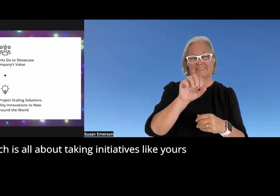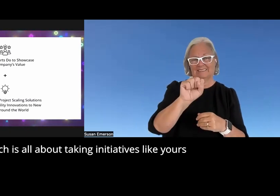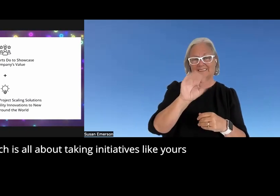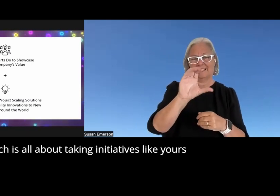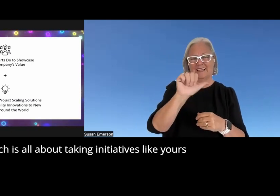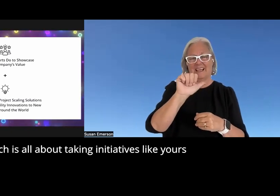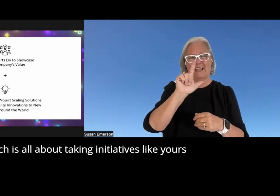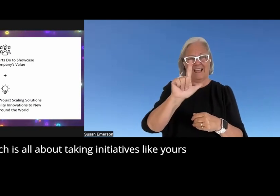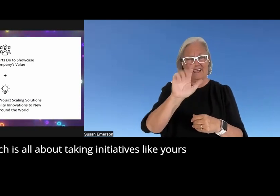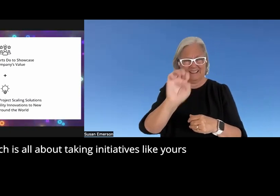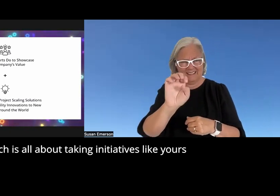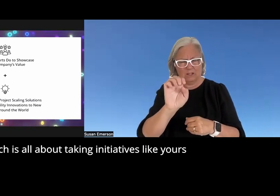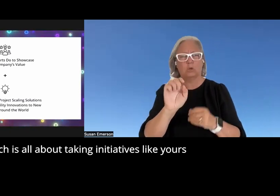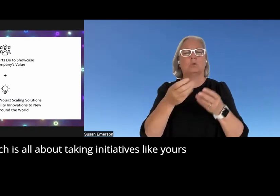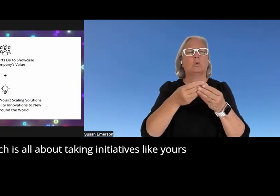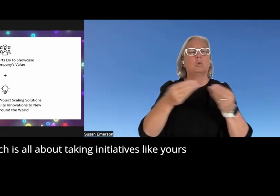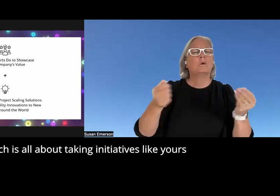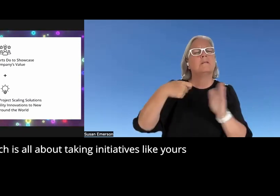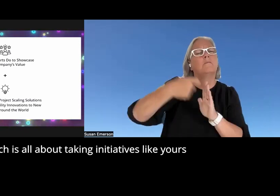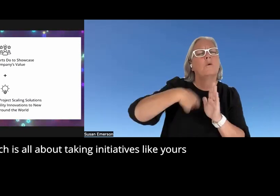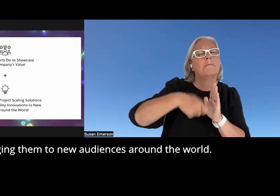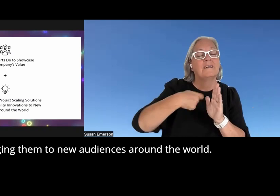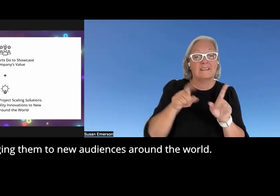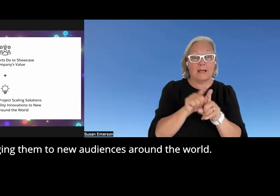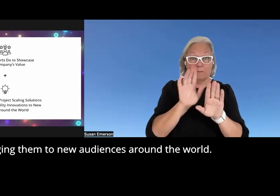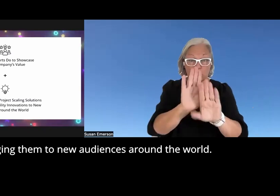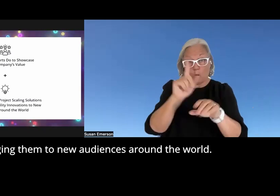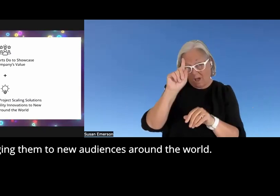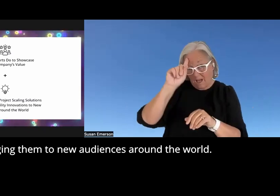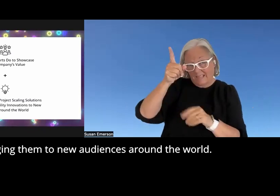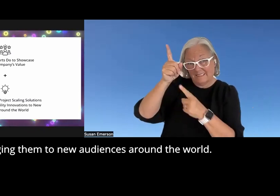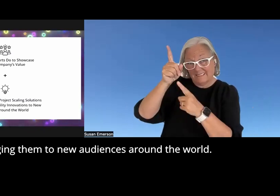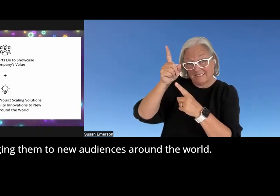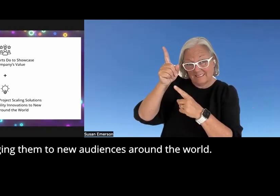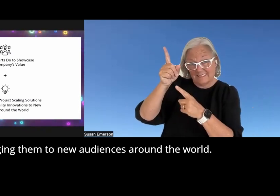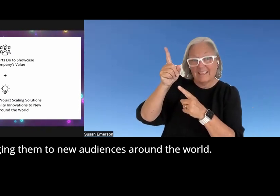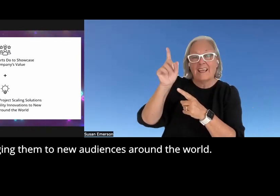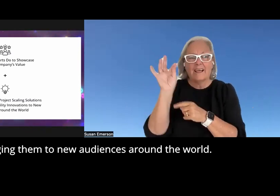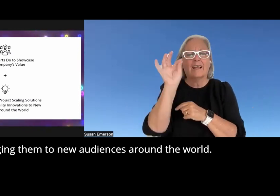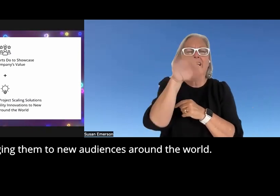which is all about taking initiatives like yours and bringing them to new audiences around the